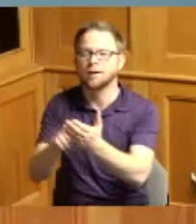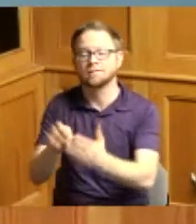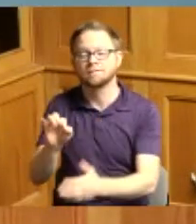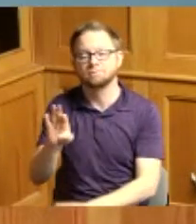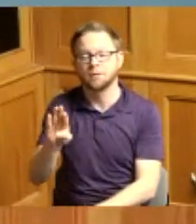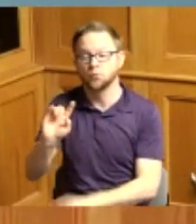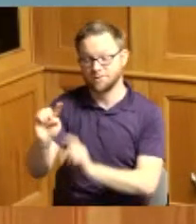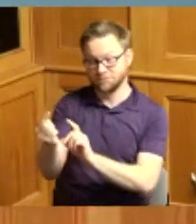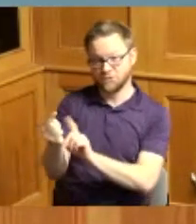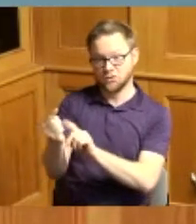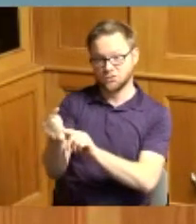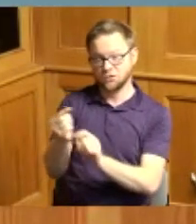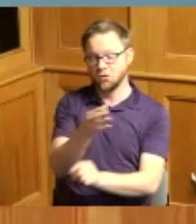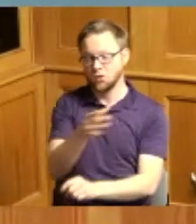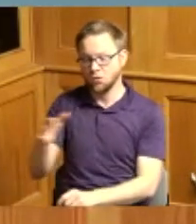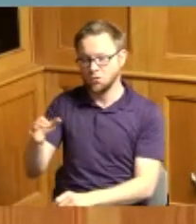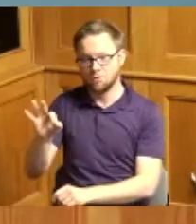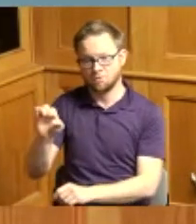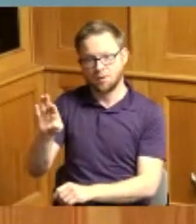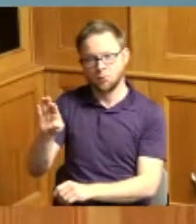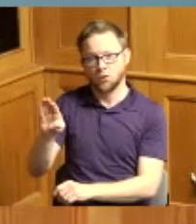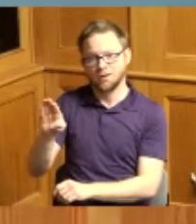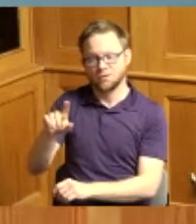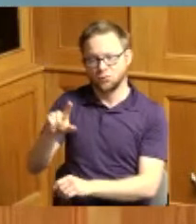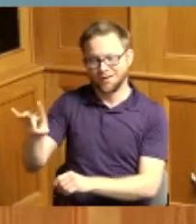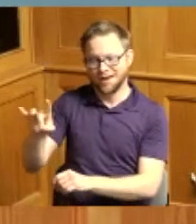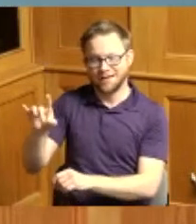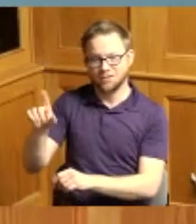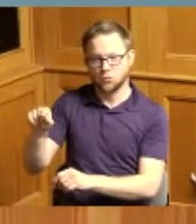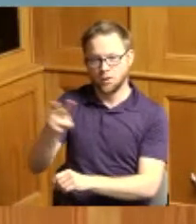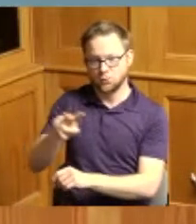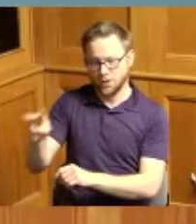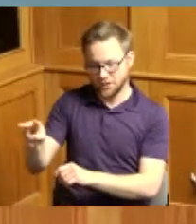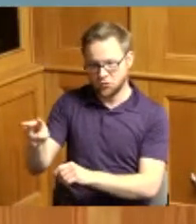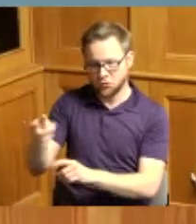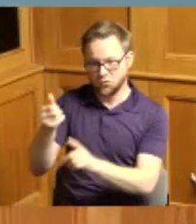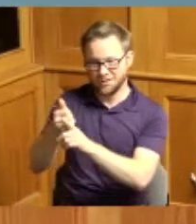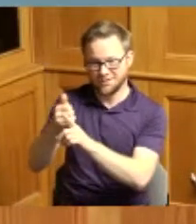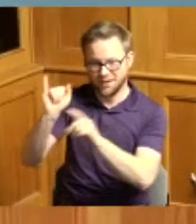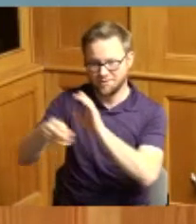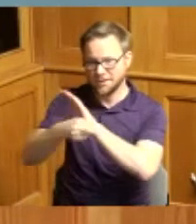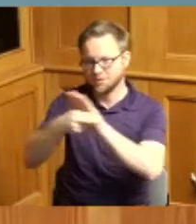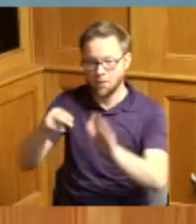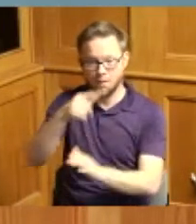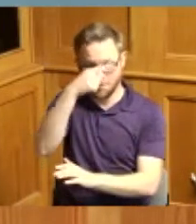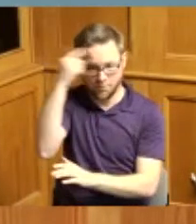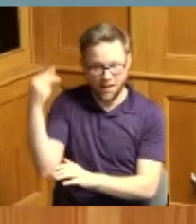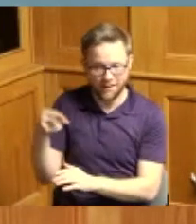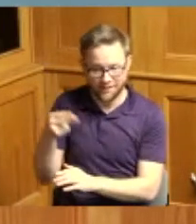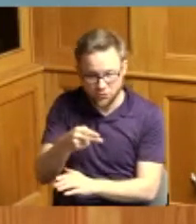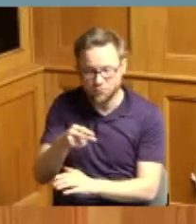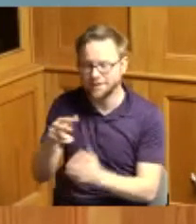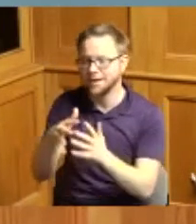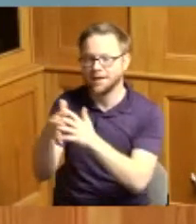1st through February 28 2022 as black history in African American history month in Hamilton County